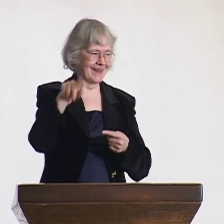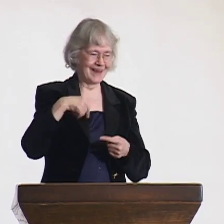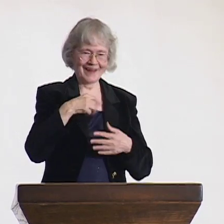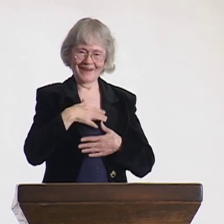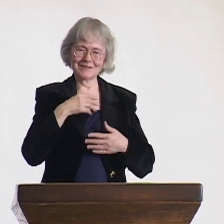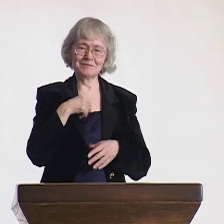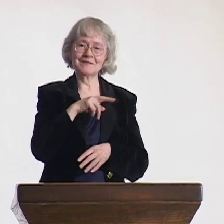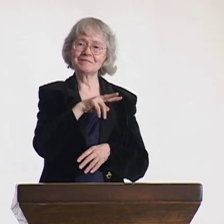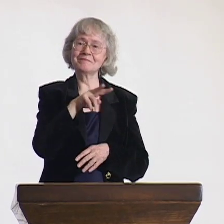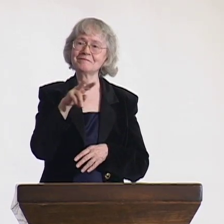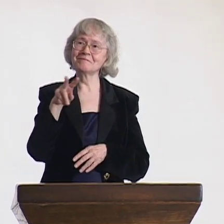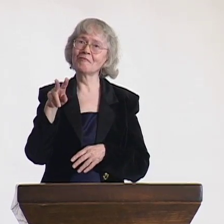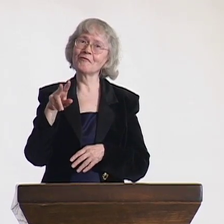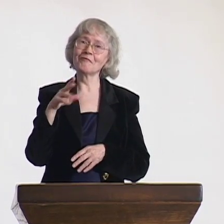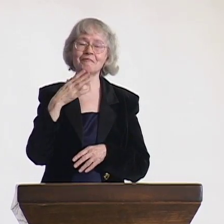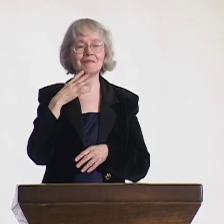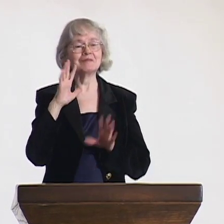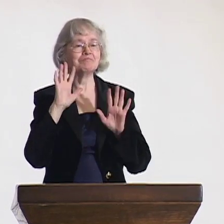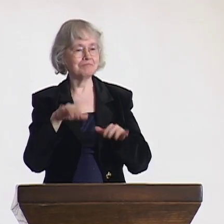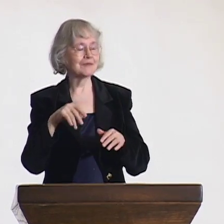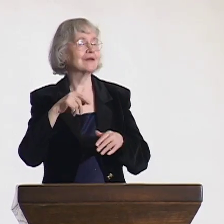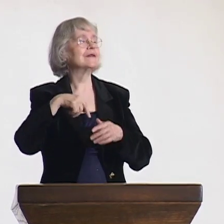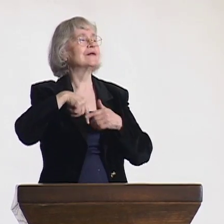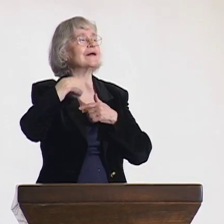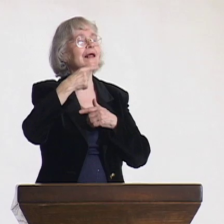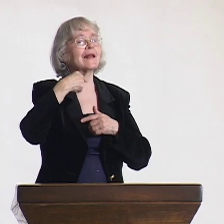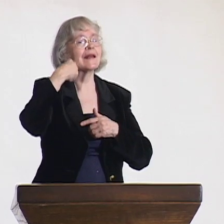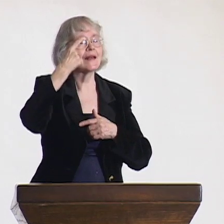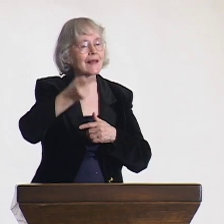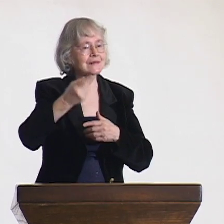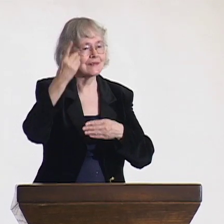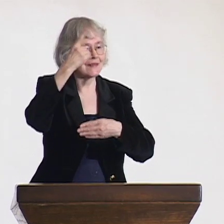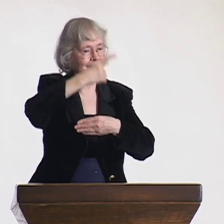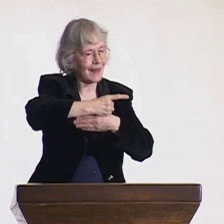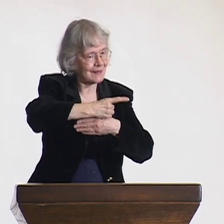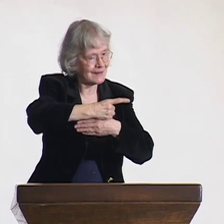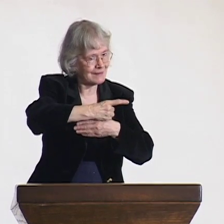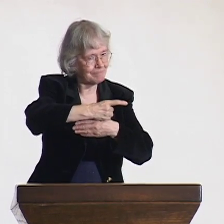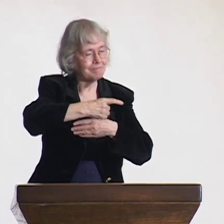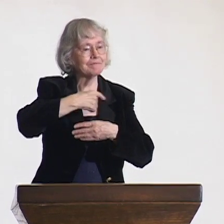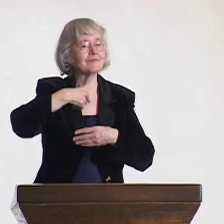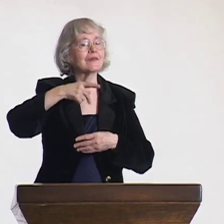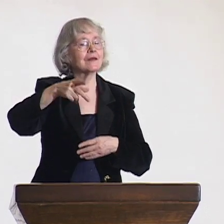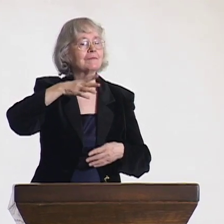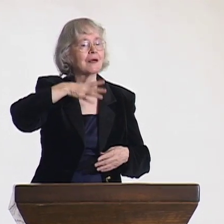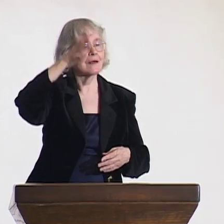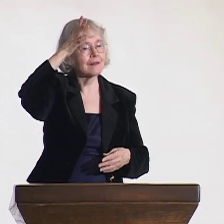It was a good and loving experience. The next day, my grandfather called to me in sign.